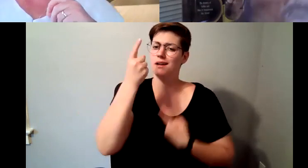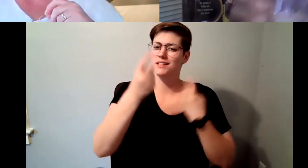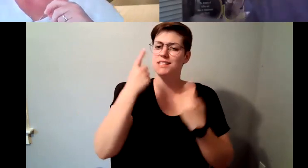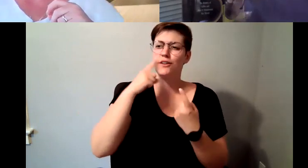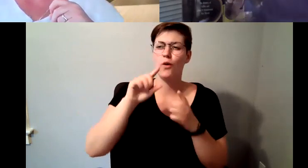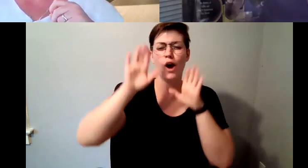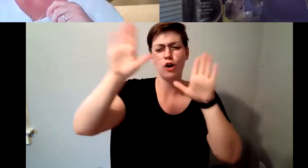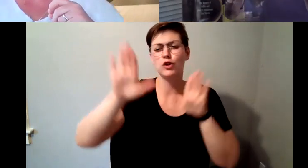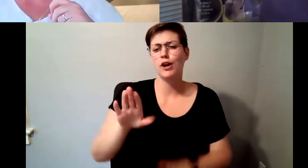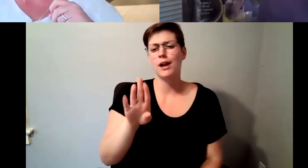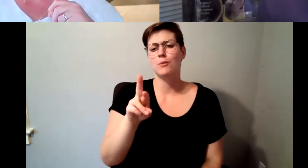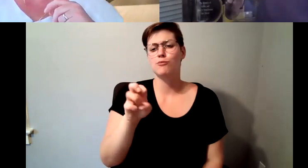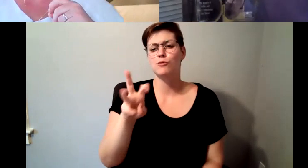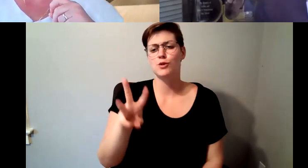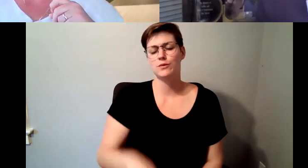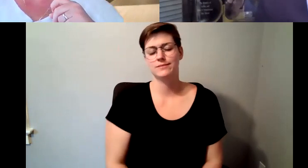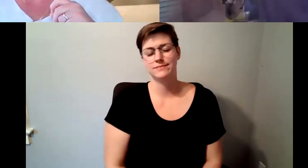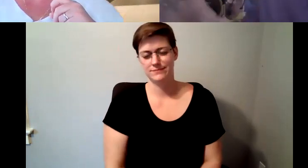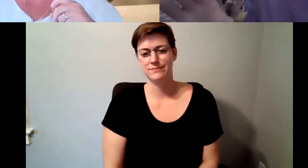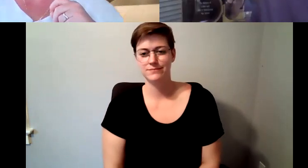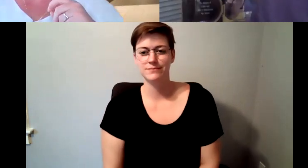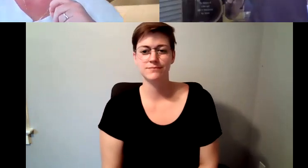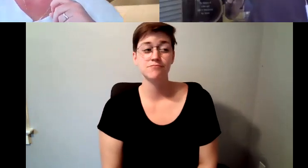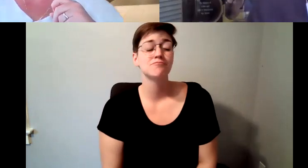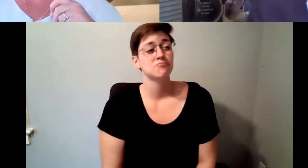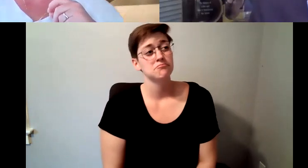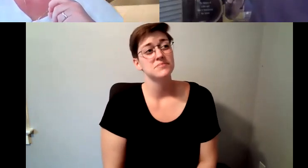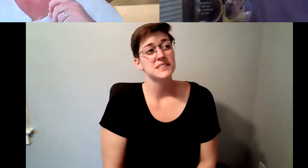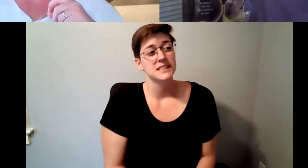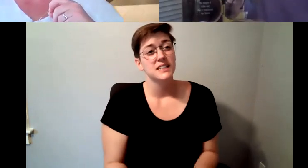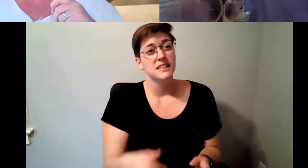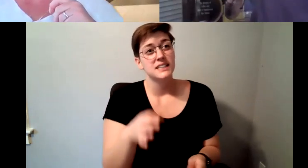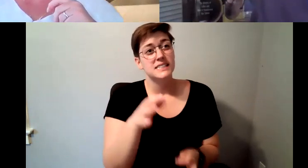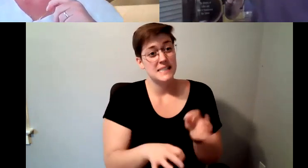D. Major Cohen: So there's a simple way to look at that and there's a whole science.